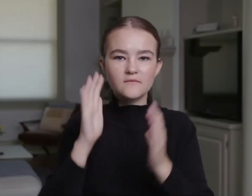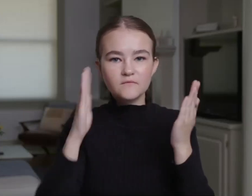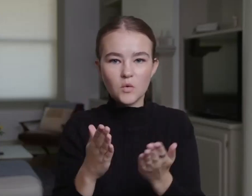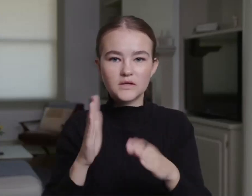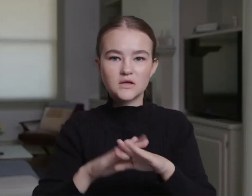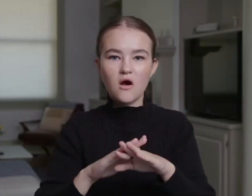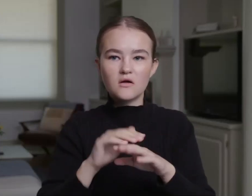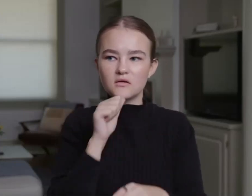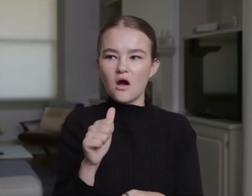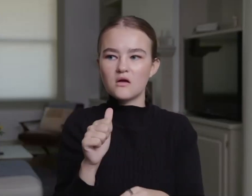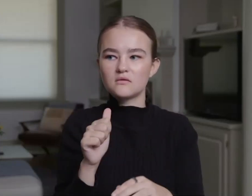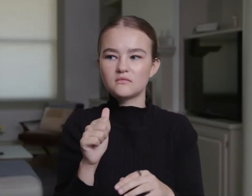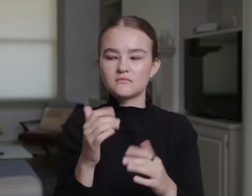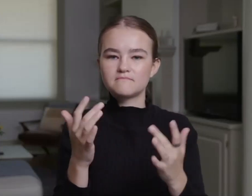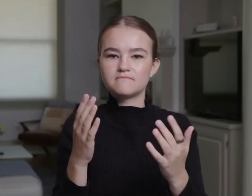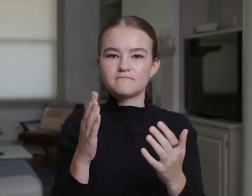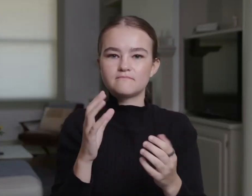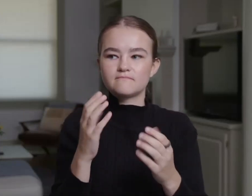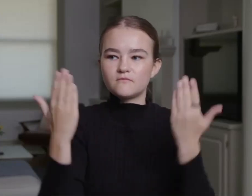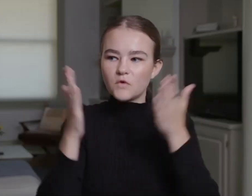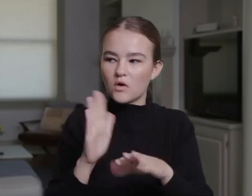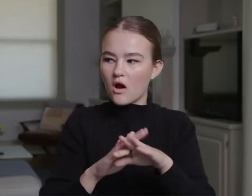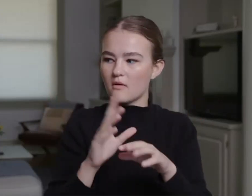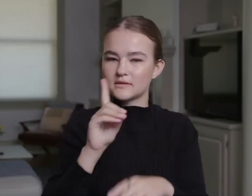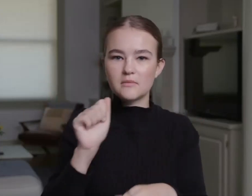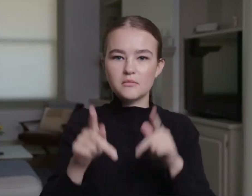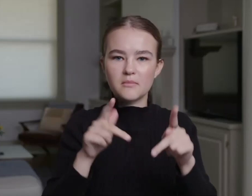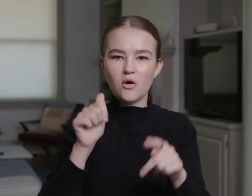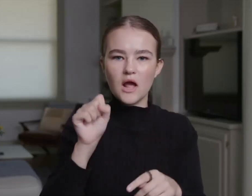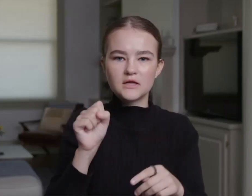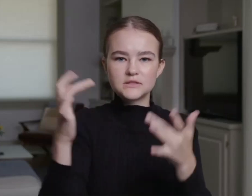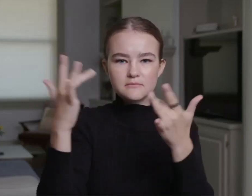on not only having a character with a disability viewed